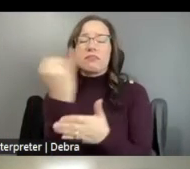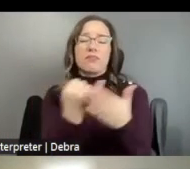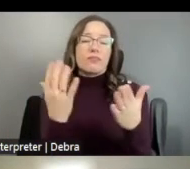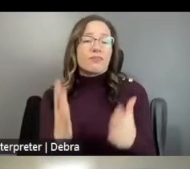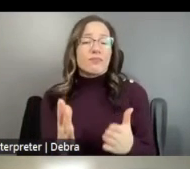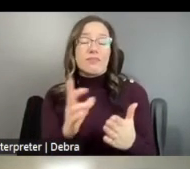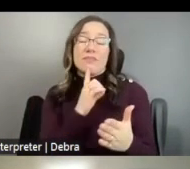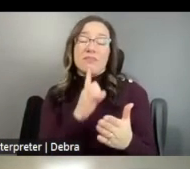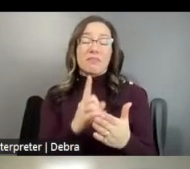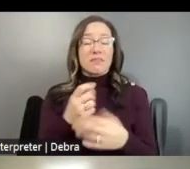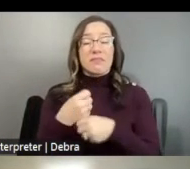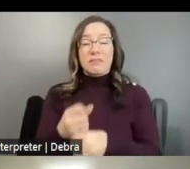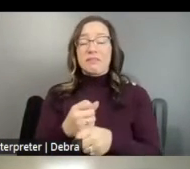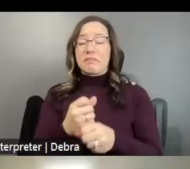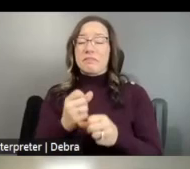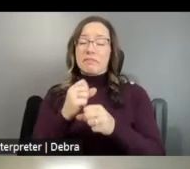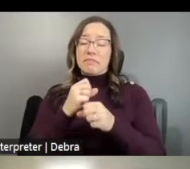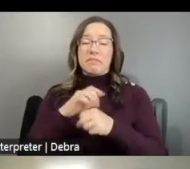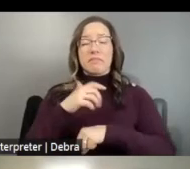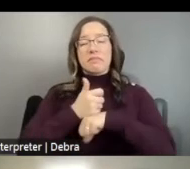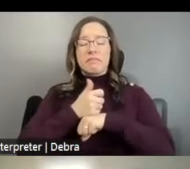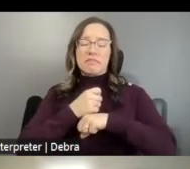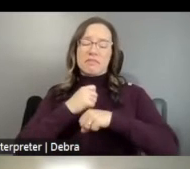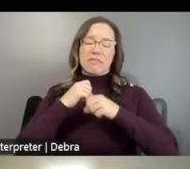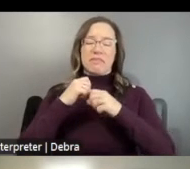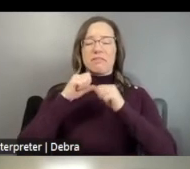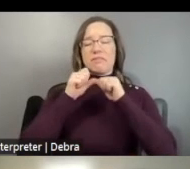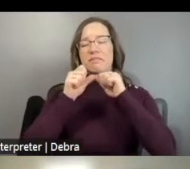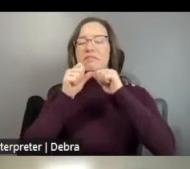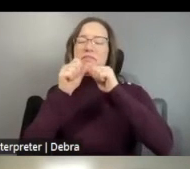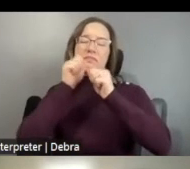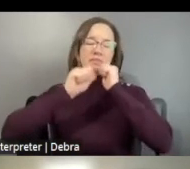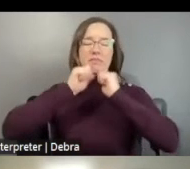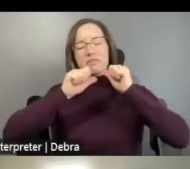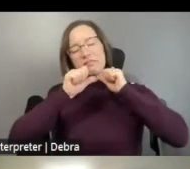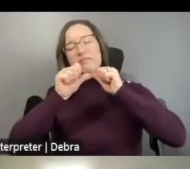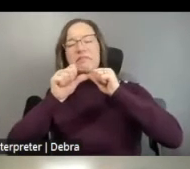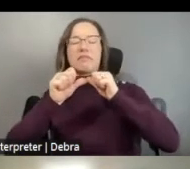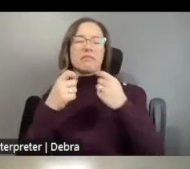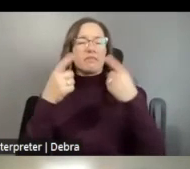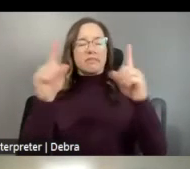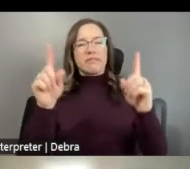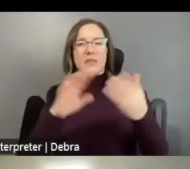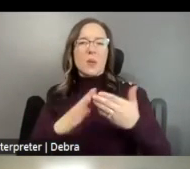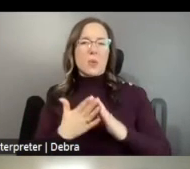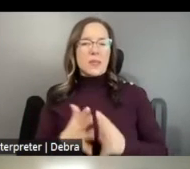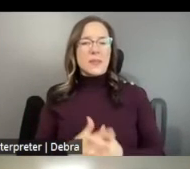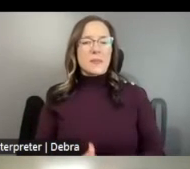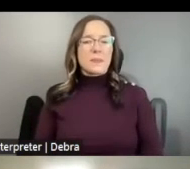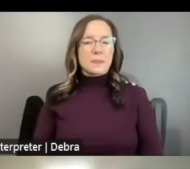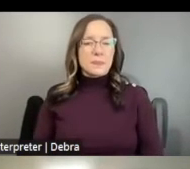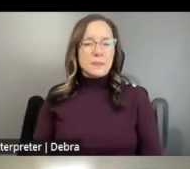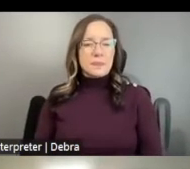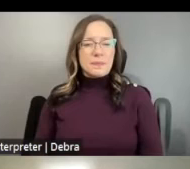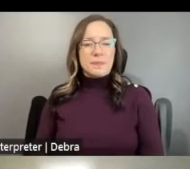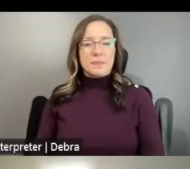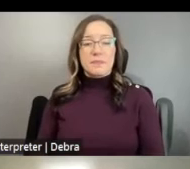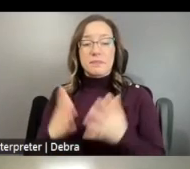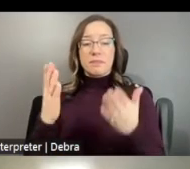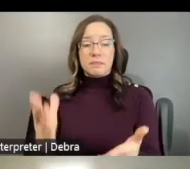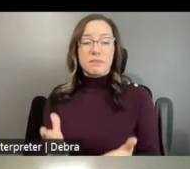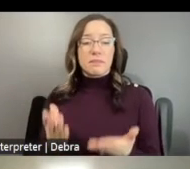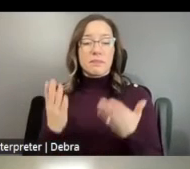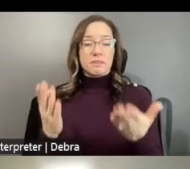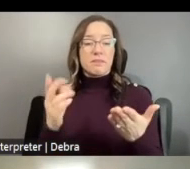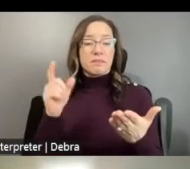CREATES RESILIENT ARTFUL COMMUNITIES. PROPOSALS SHOULD ADDRESS THE AREAS OF INTEREST OUTLINED IN